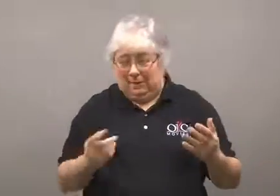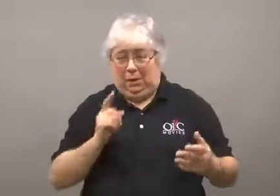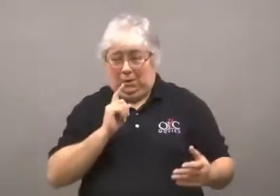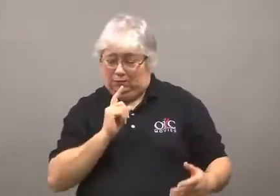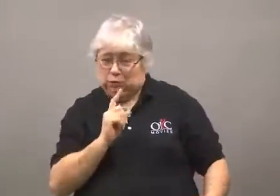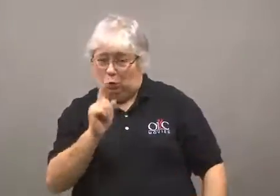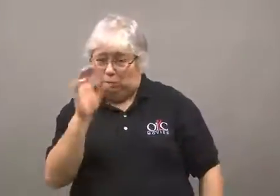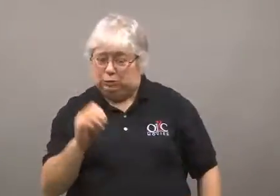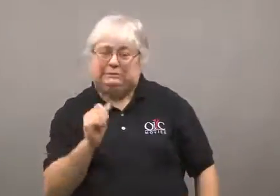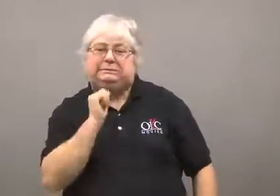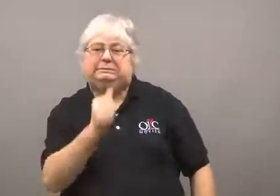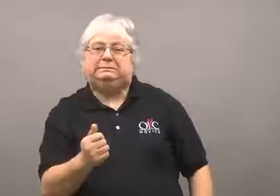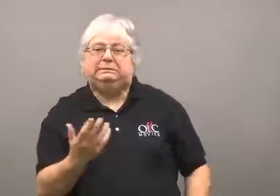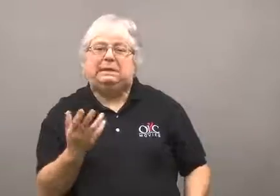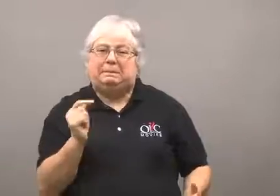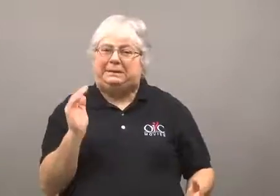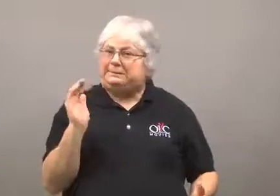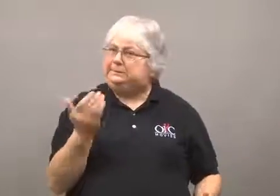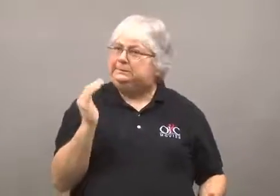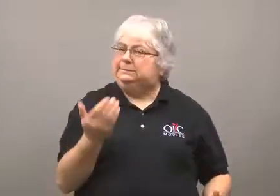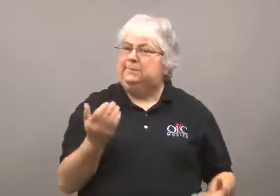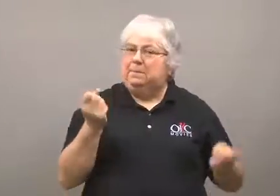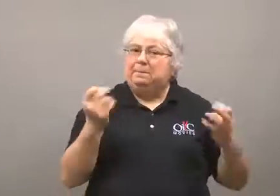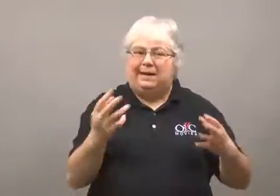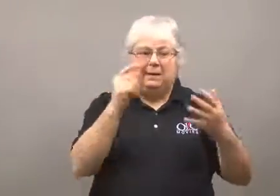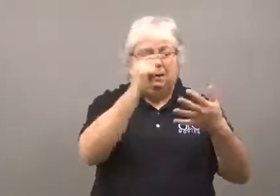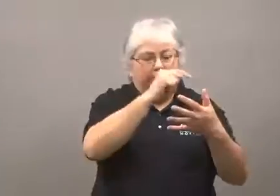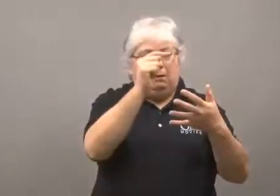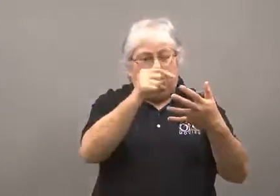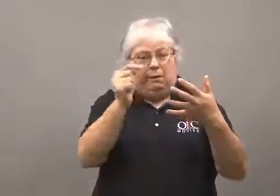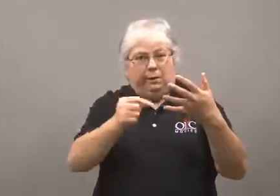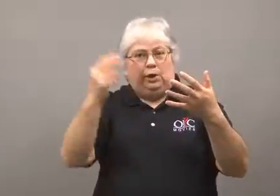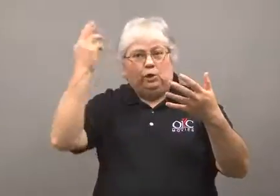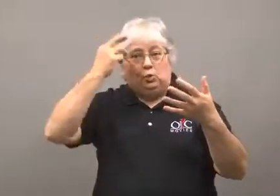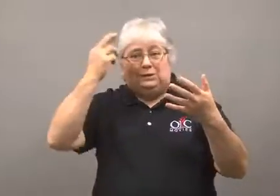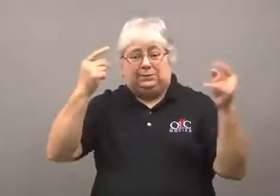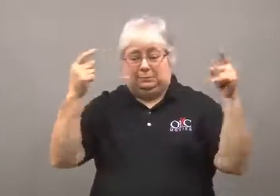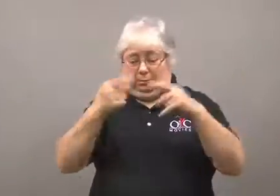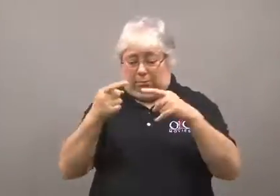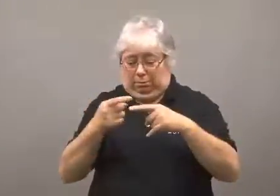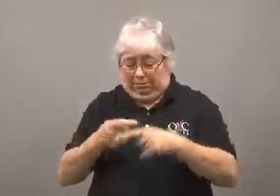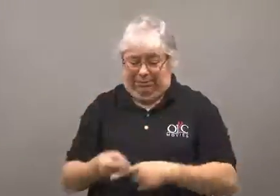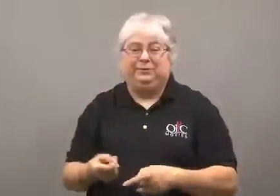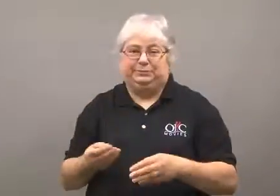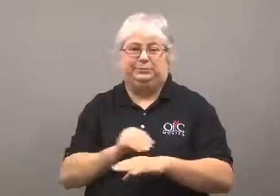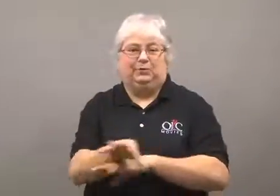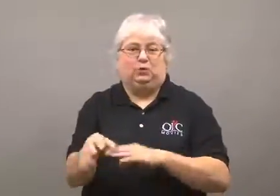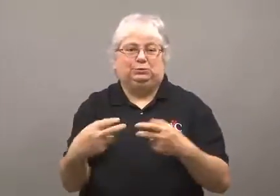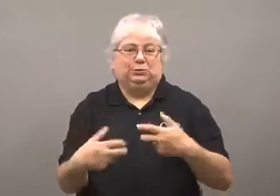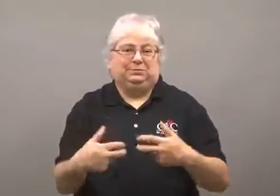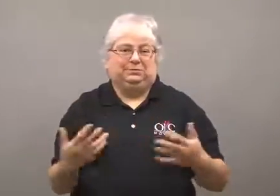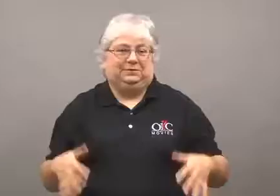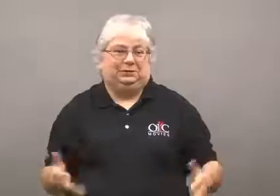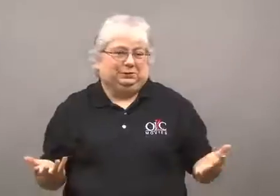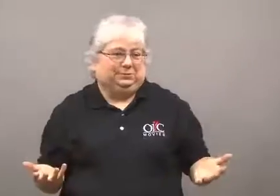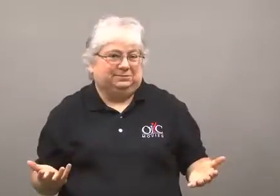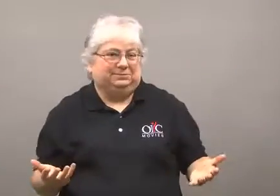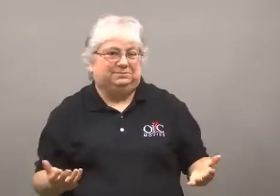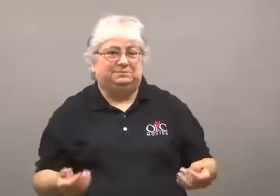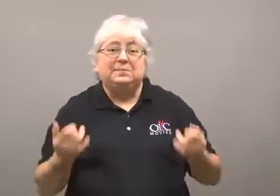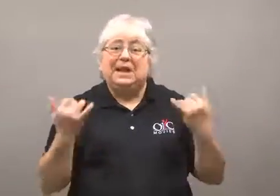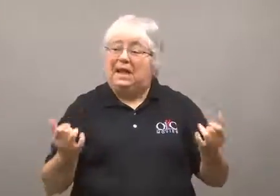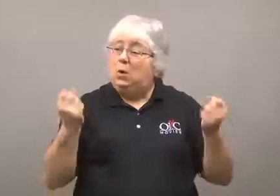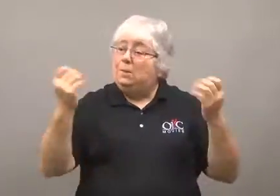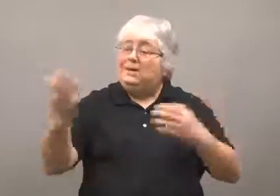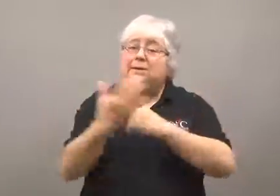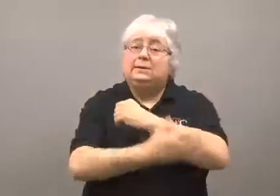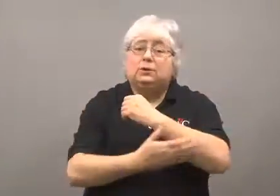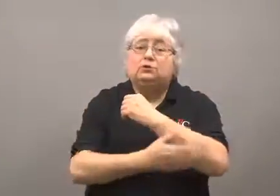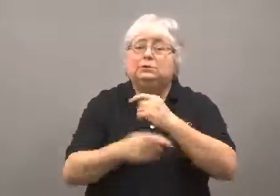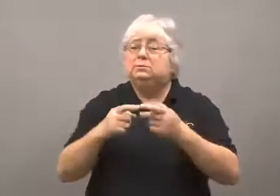They aren't 100% sure, but it seems likely, along with other factors.